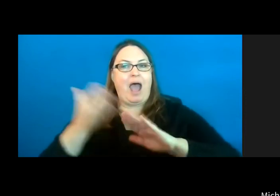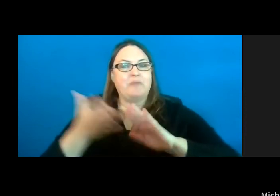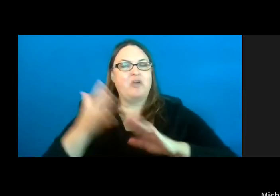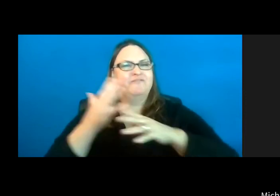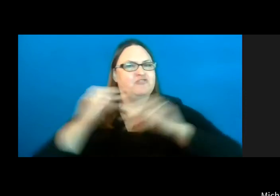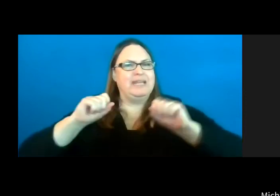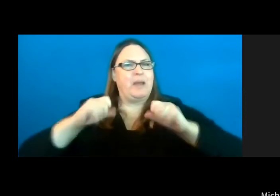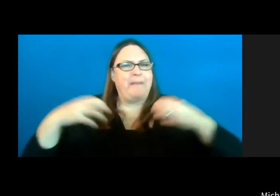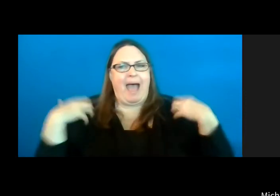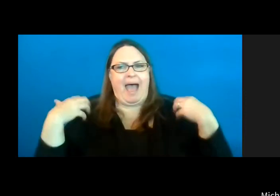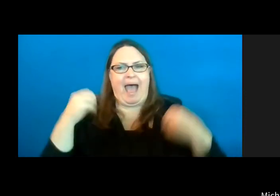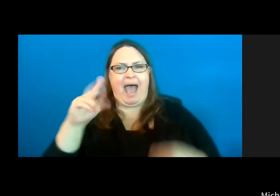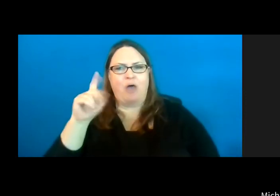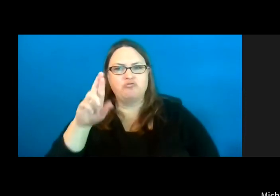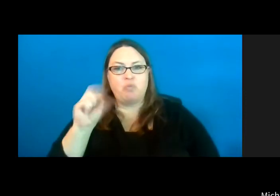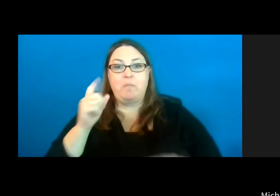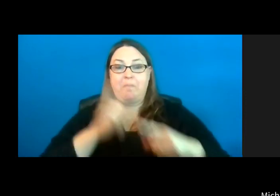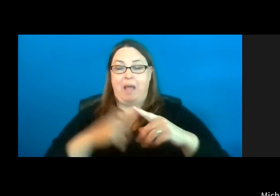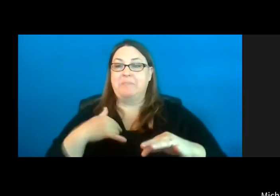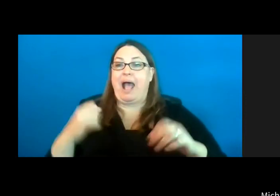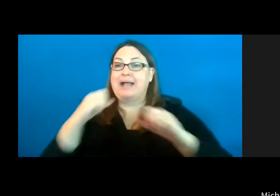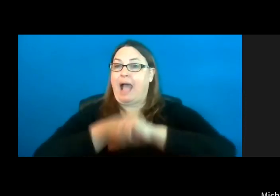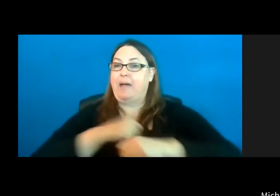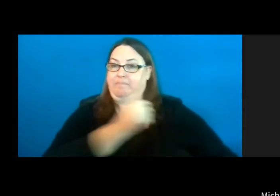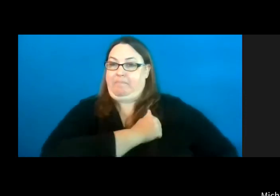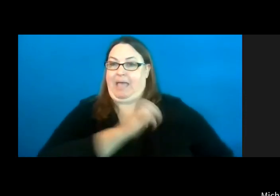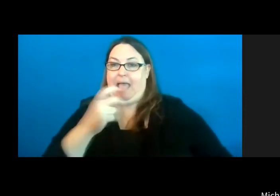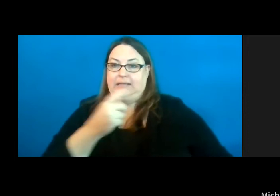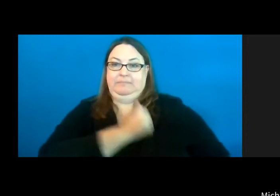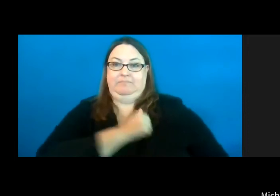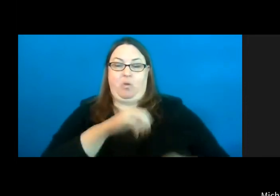I'm also a combat veteran of the 101st Airborne Division.